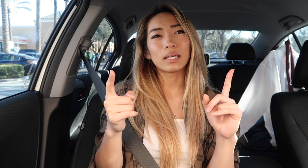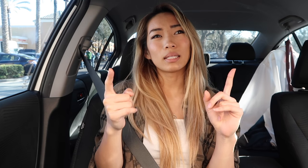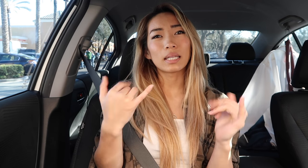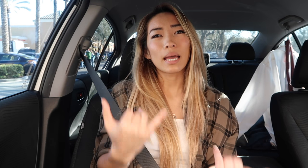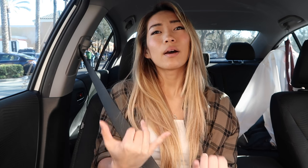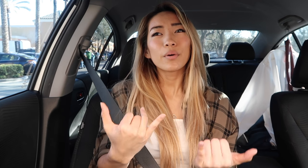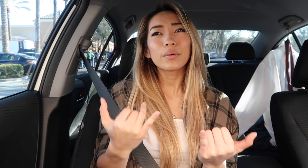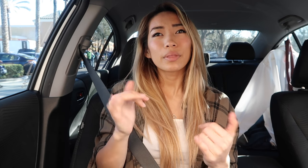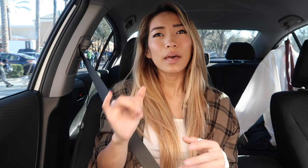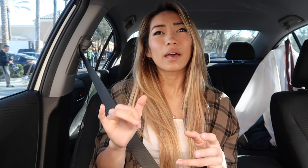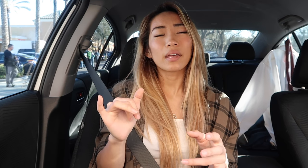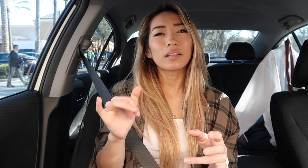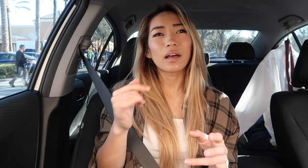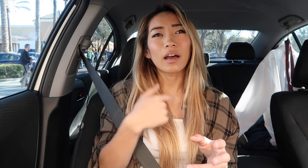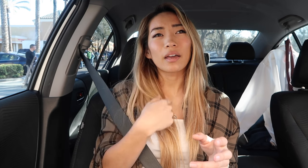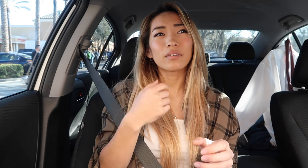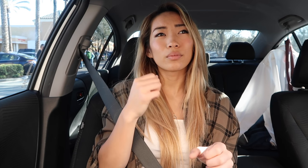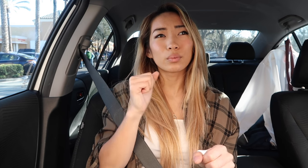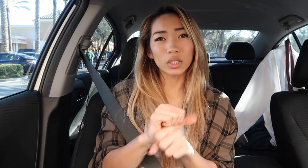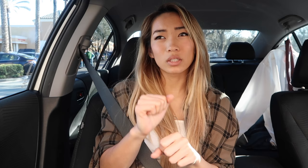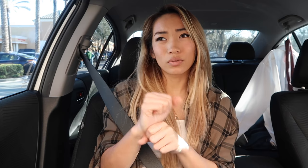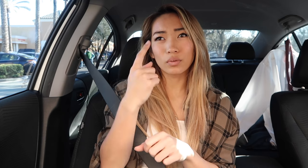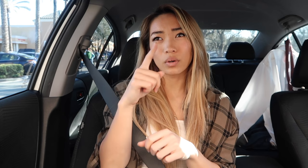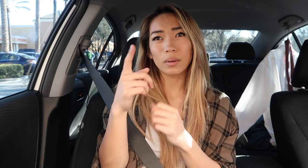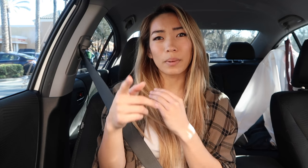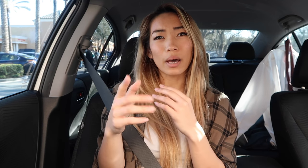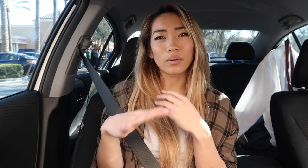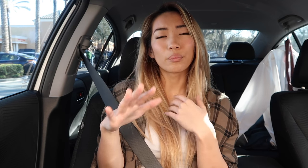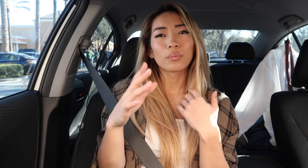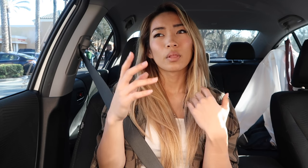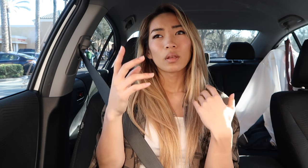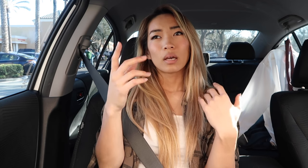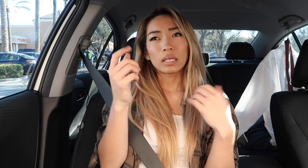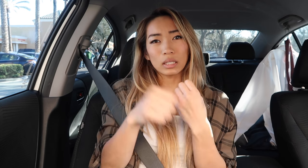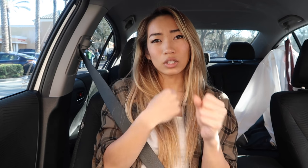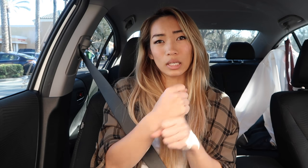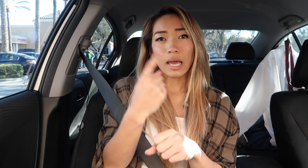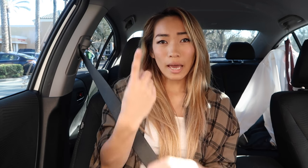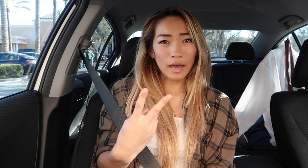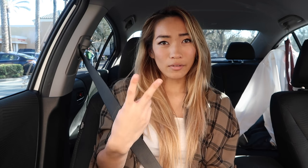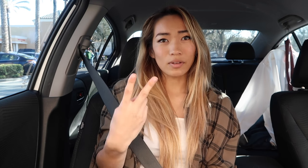but now that I've work for about a year and a half